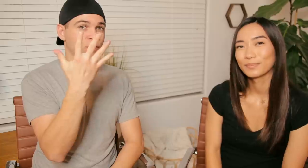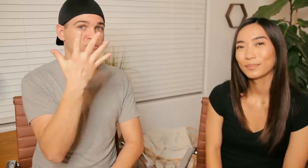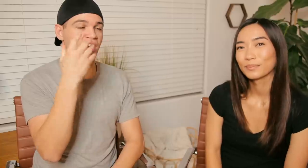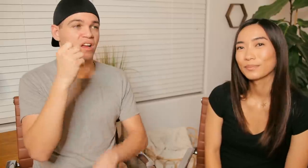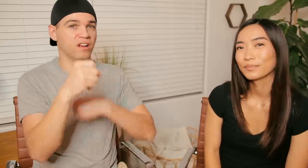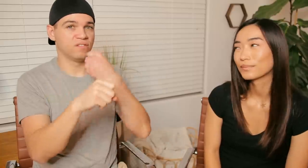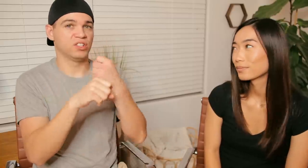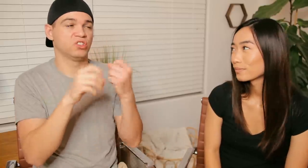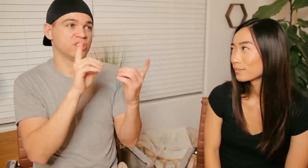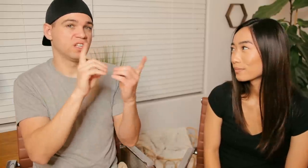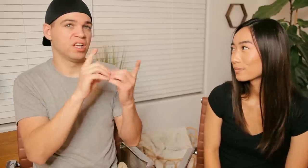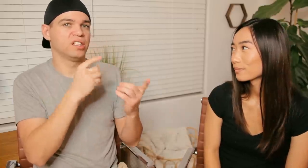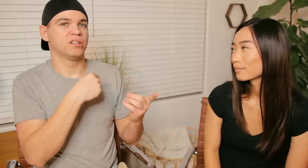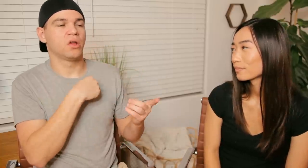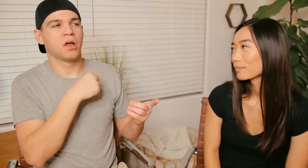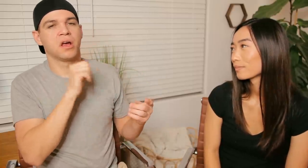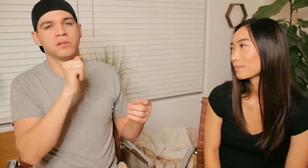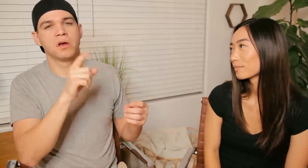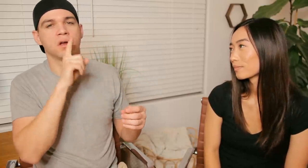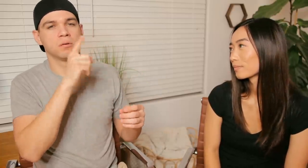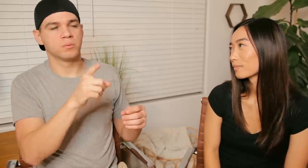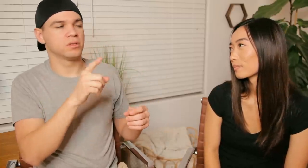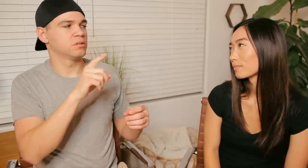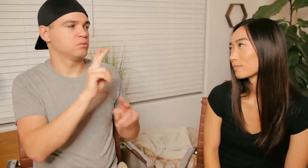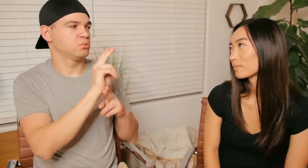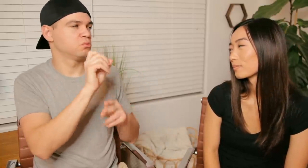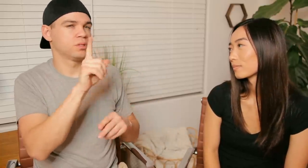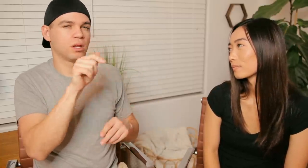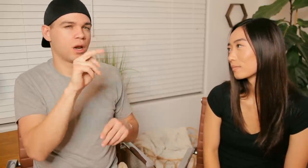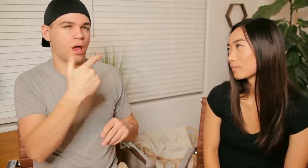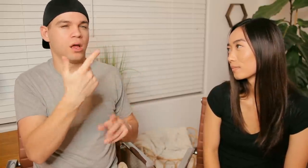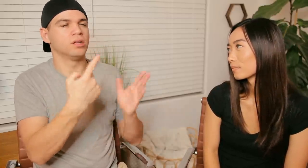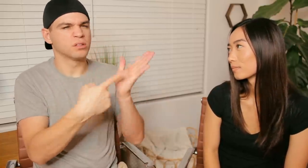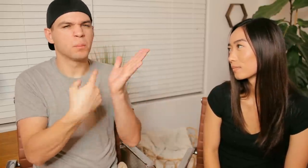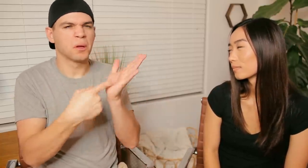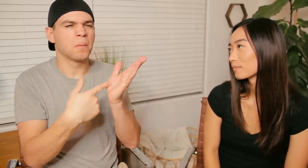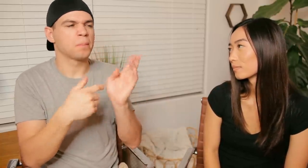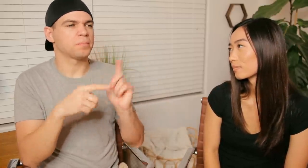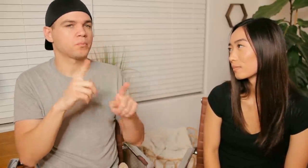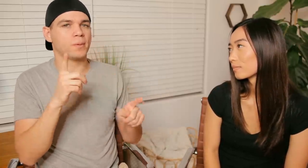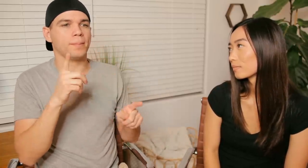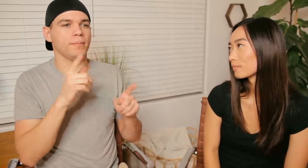R: The first 4-5 years I didn't really use ASL slang with her, well sometimes